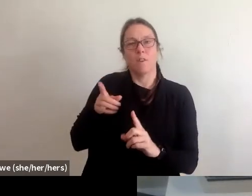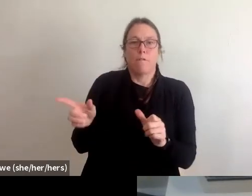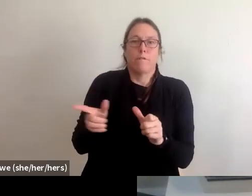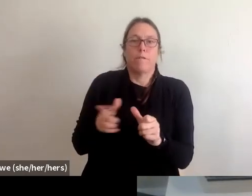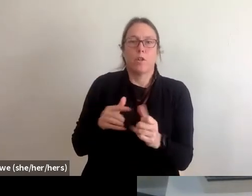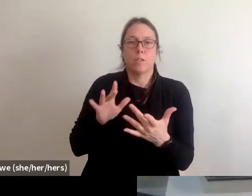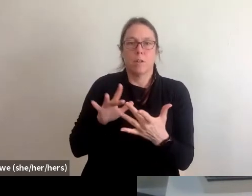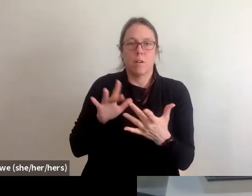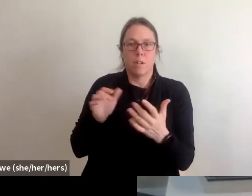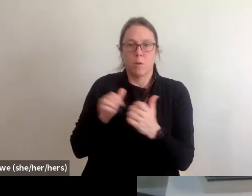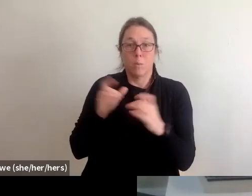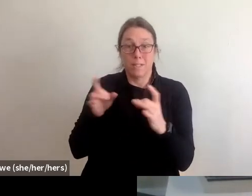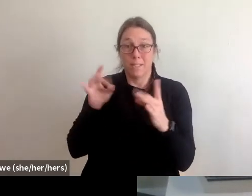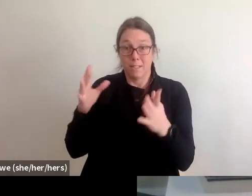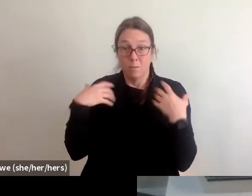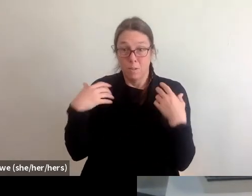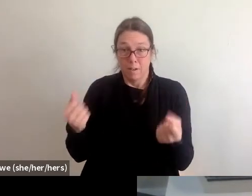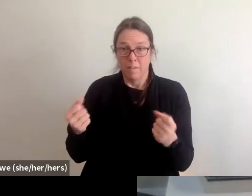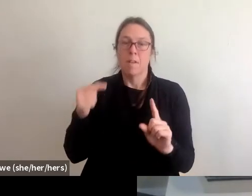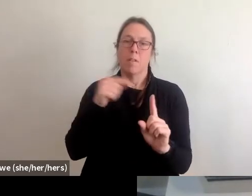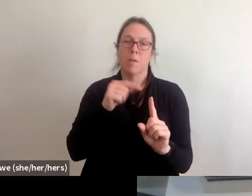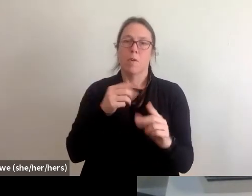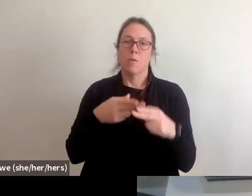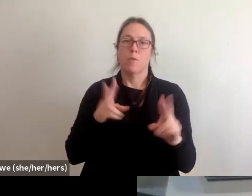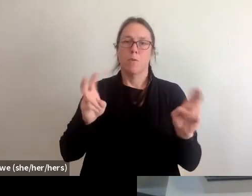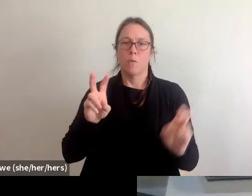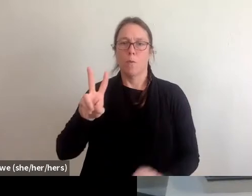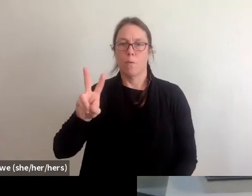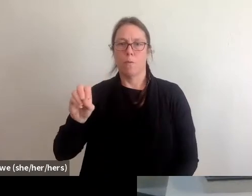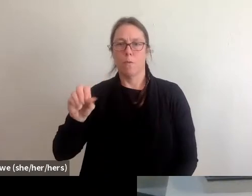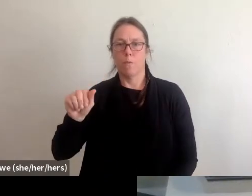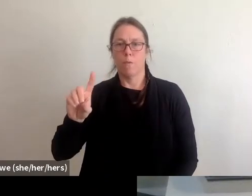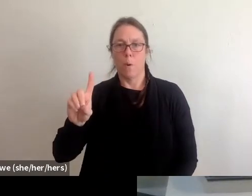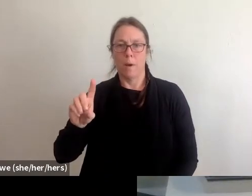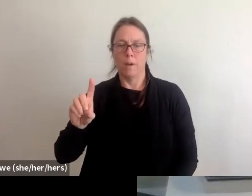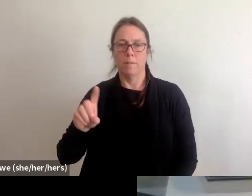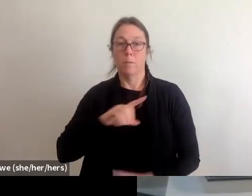with any sort of like disaster recovery organization, immediately after the disaster.